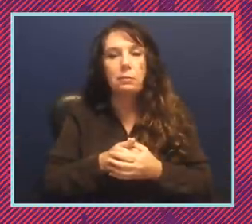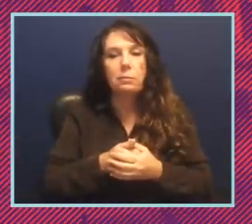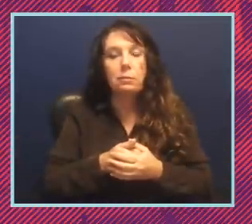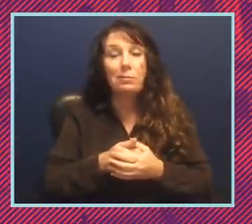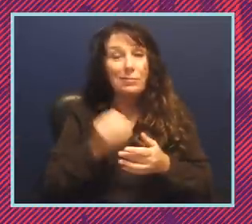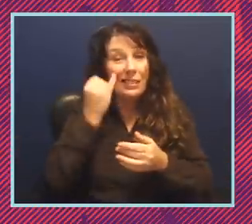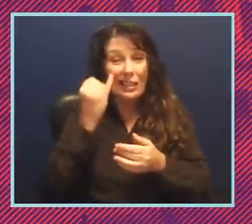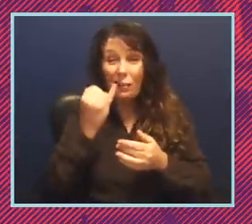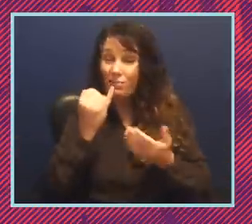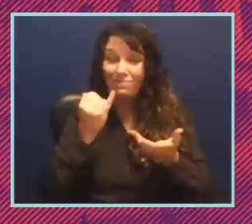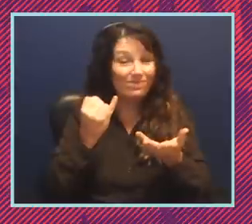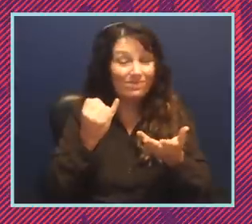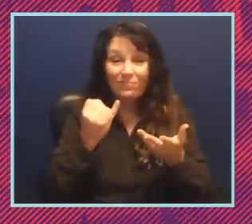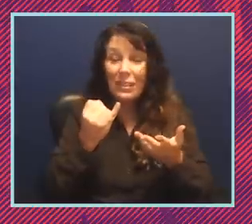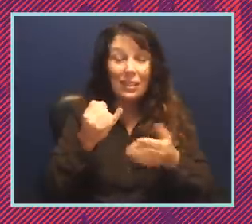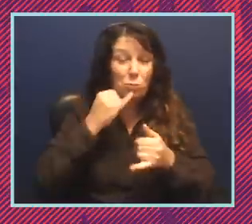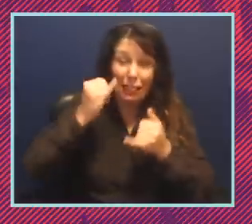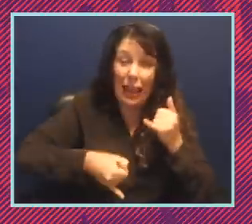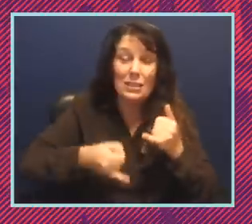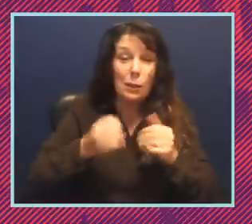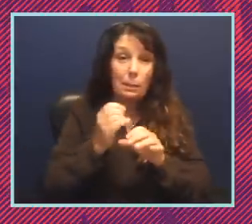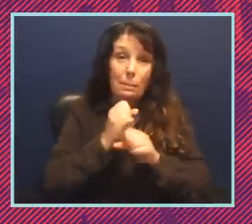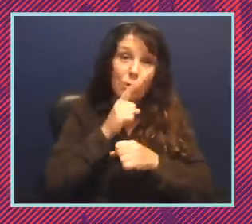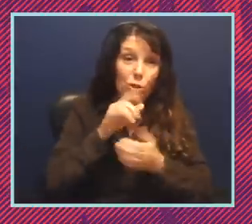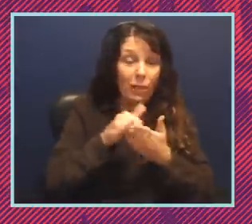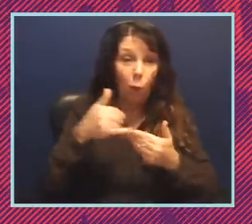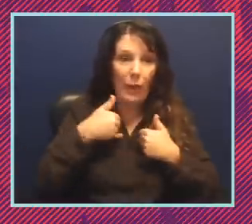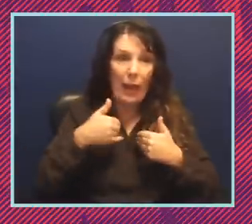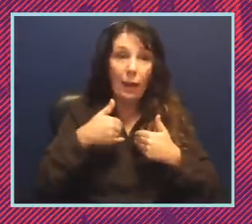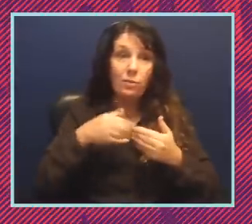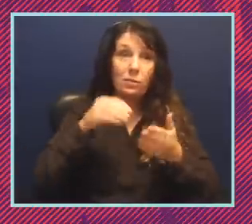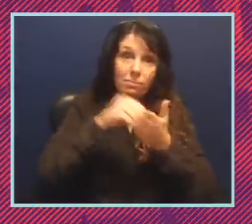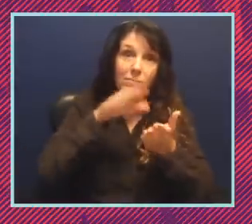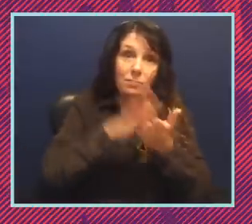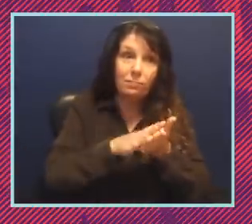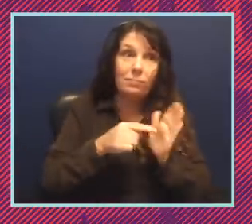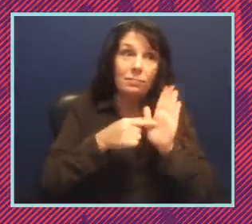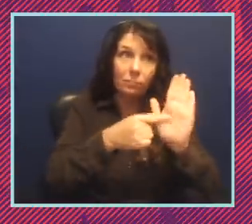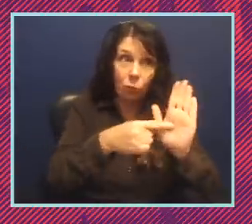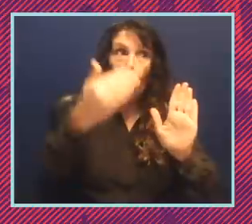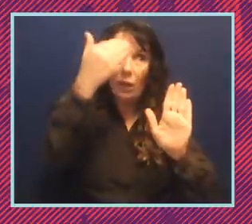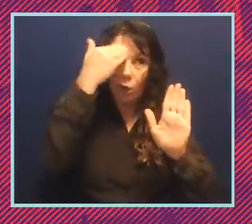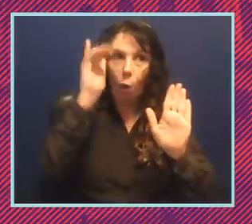fails, making sure that we have a record in the legislature, that we know that this is all about